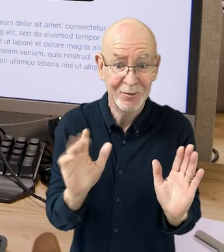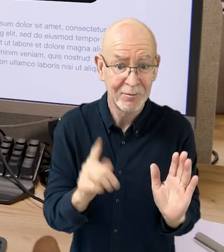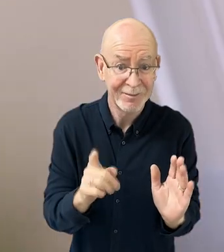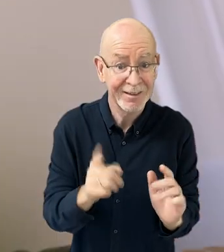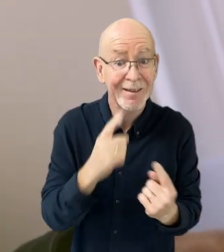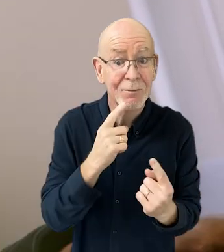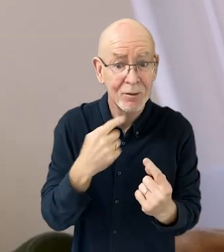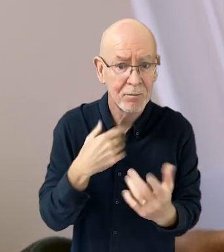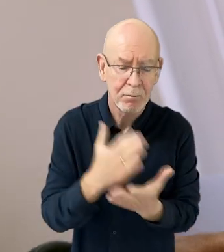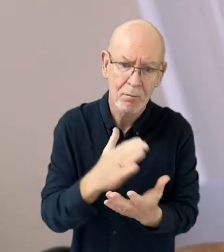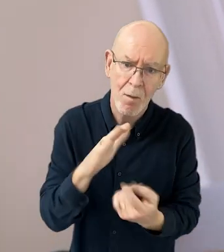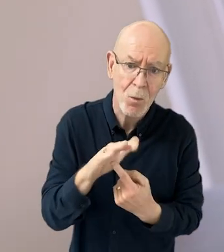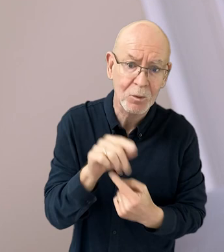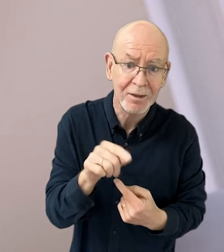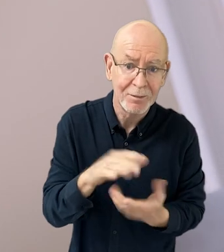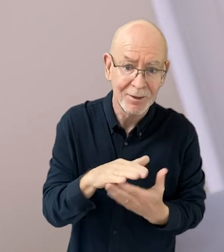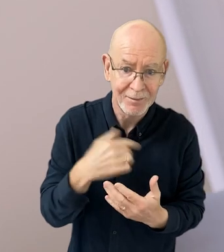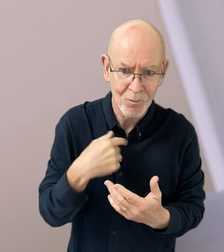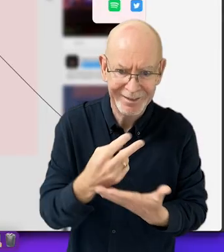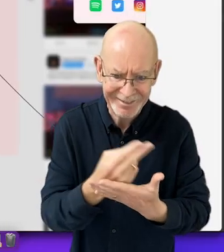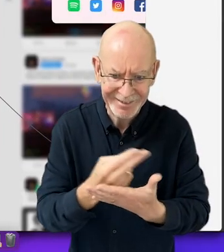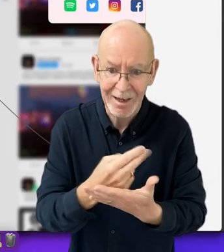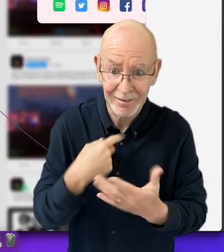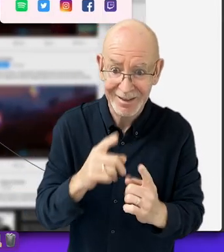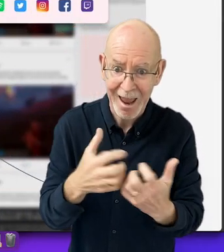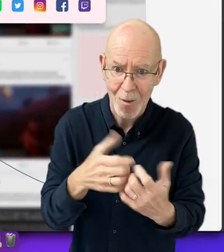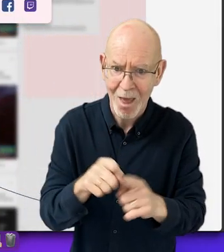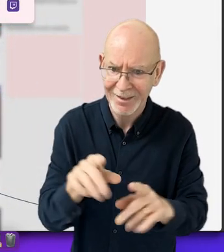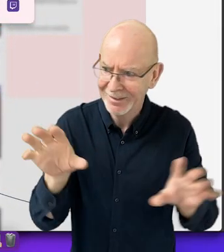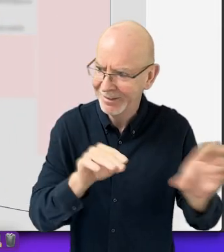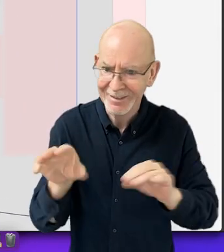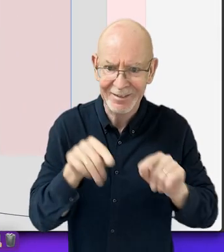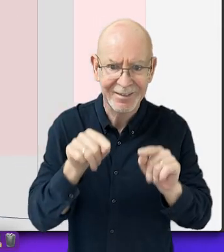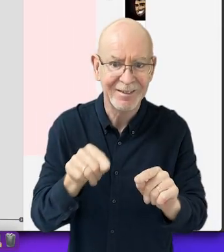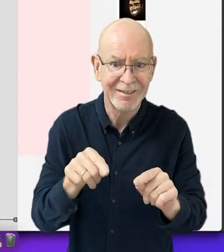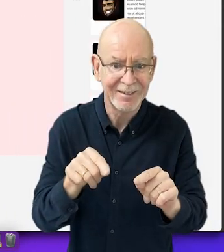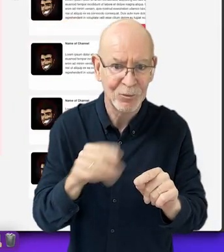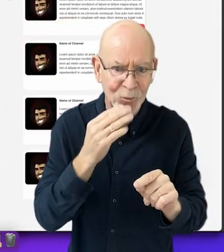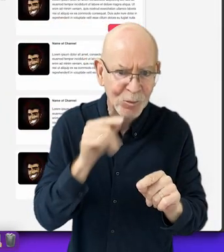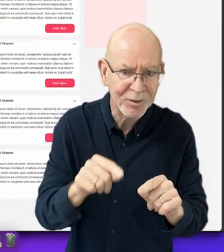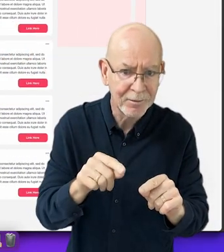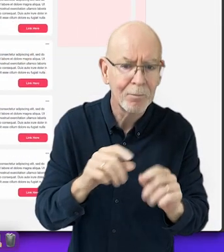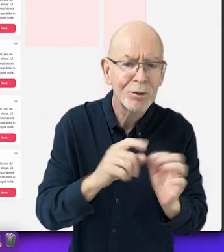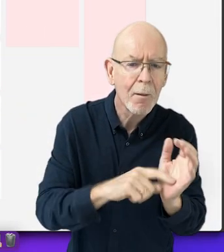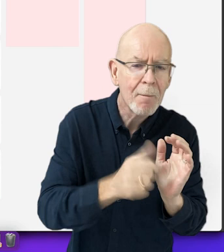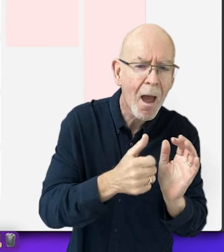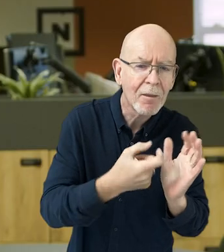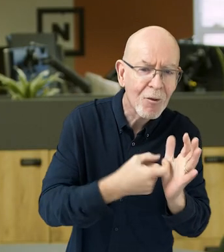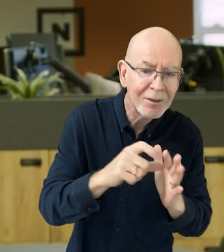They get all the information, and that was really important. And the way that we design it is that when they arrive there, they know exactly how to use it. Bristol+Bath Creative R+D